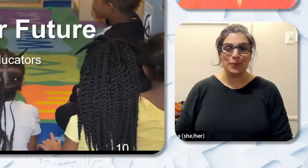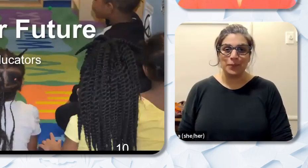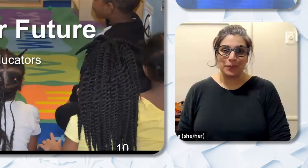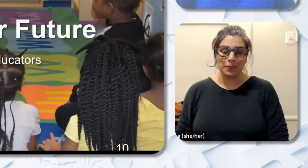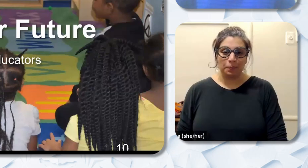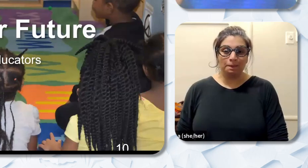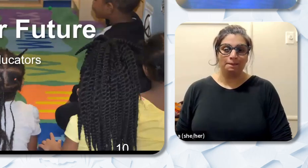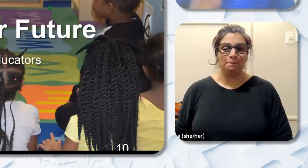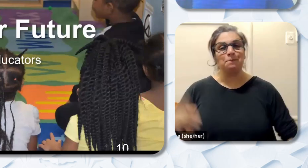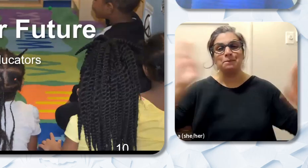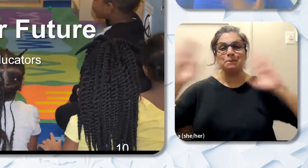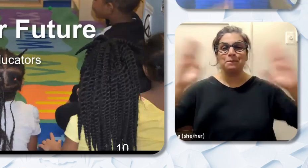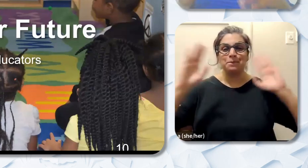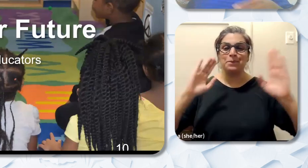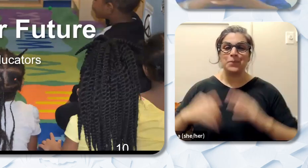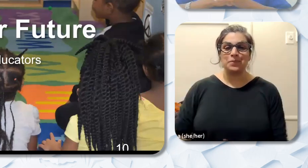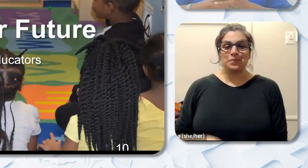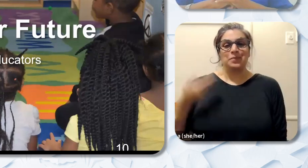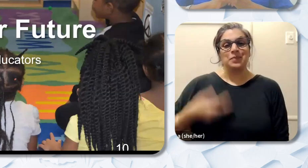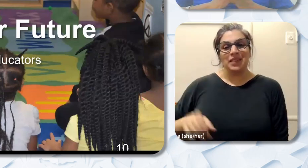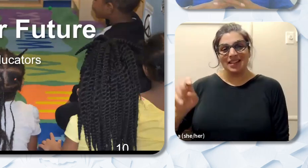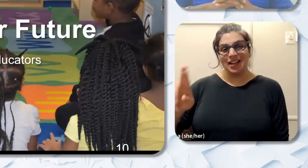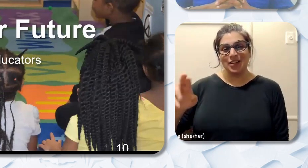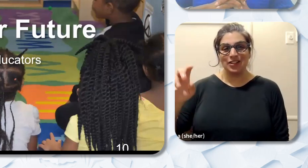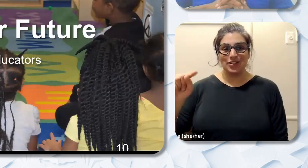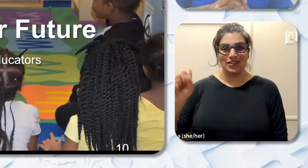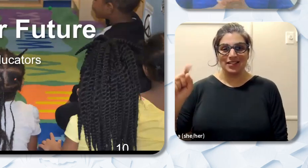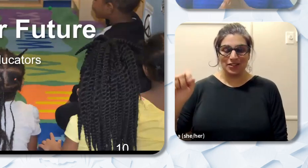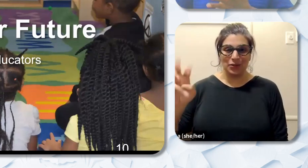Dr. Tiesha Stewart: Hello everyone! I'm Dr. Stewart and it is a pleasure and honor to be